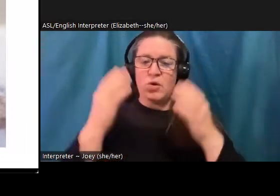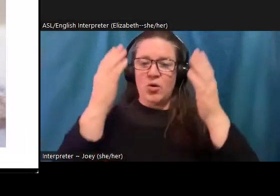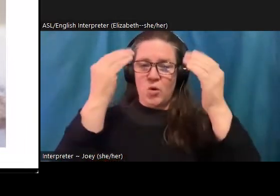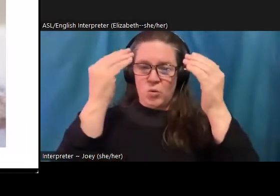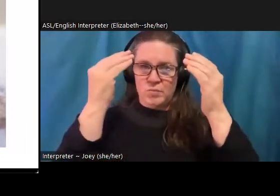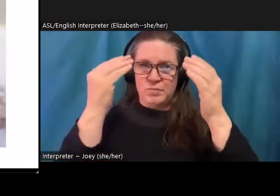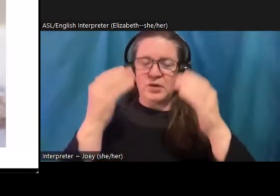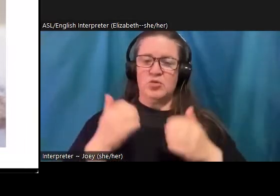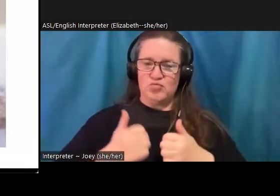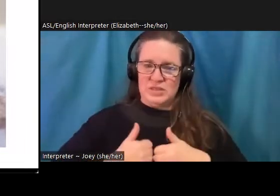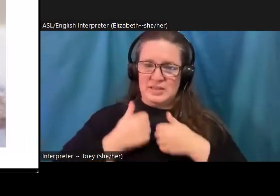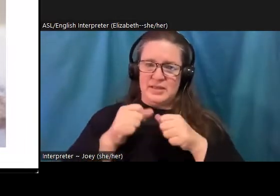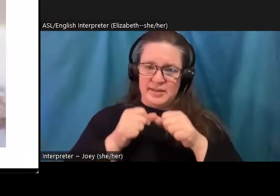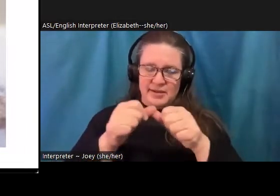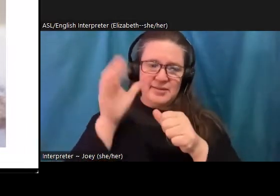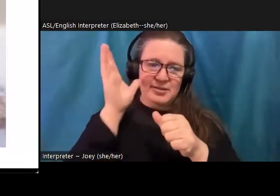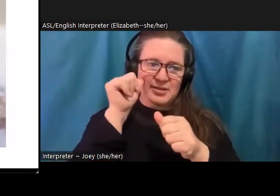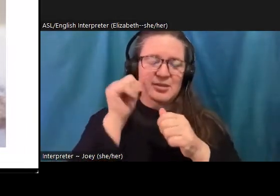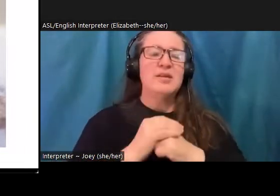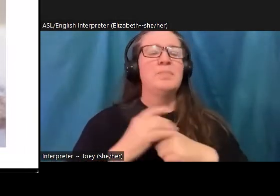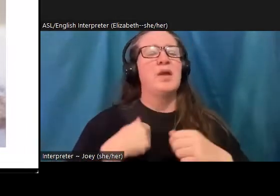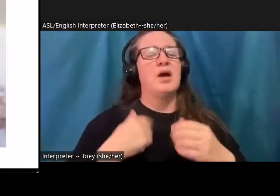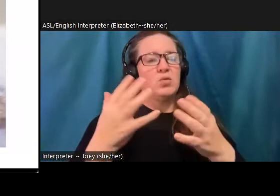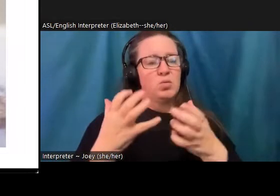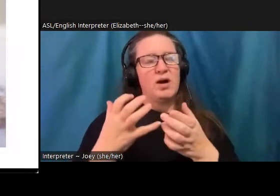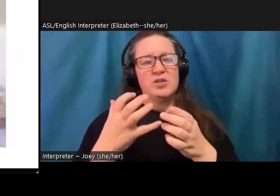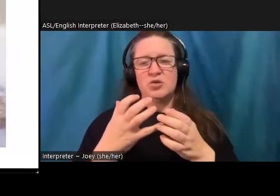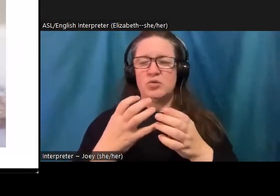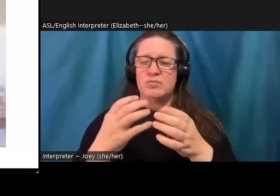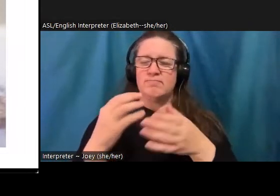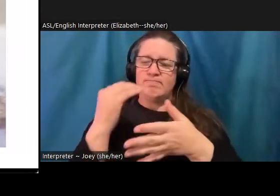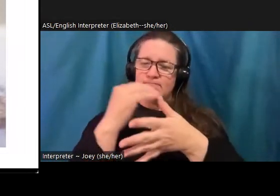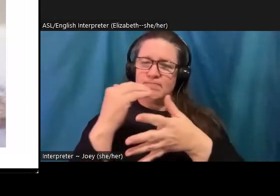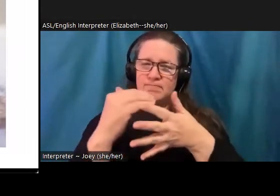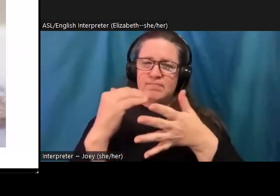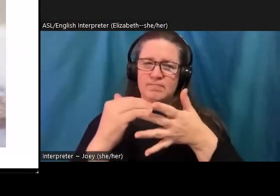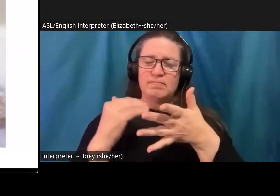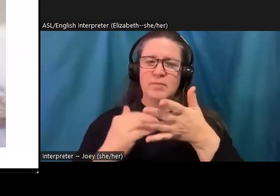some of the mental health impacts of climate change are and and how they might be experienced by different groups.